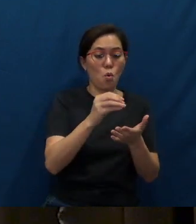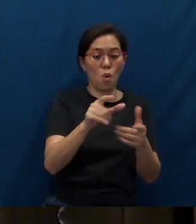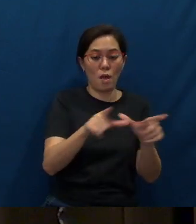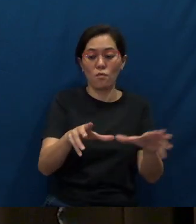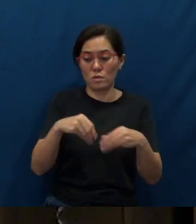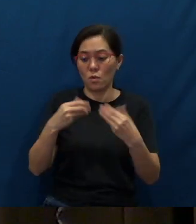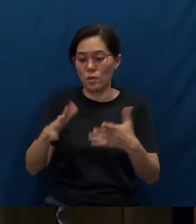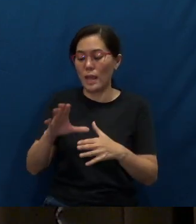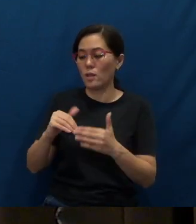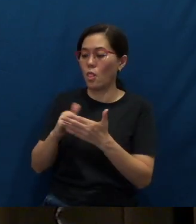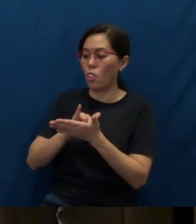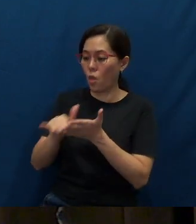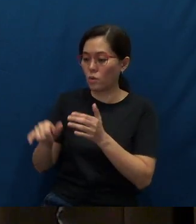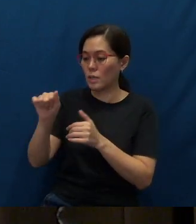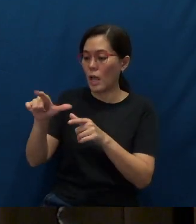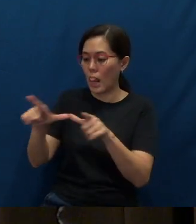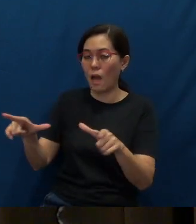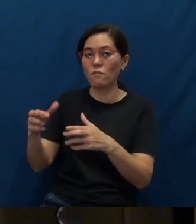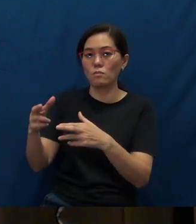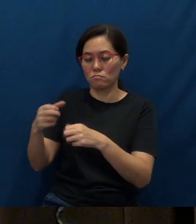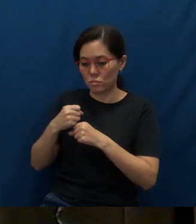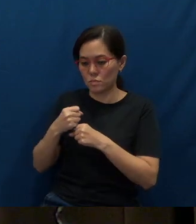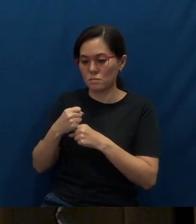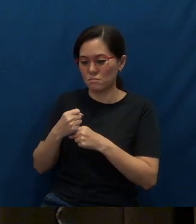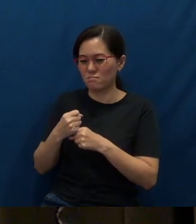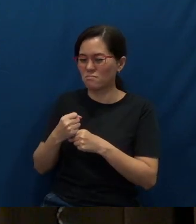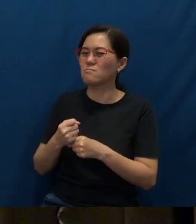and those receiving ‘A’ levels (results). (They have) major key decisions to make for the future -